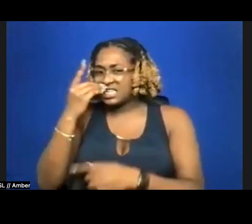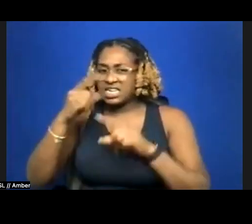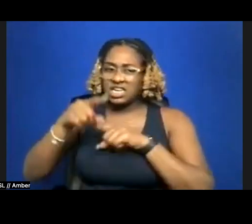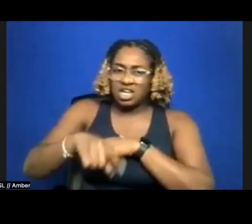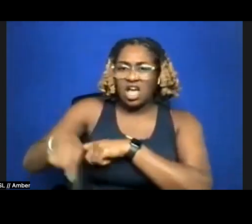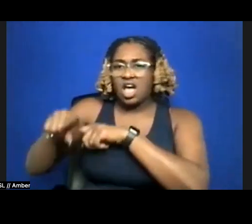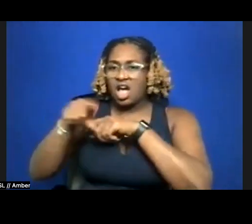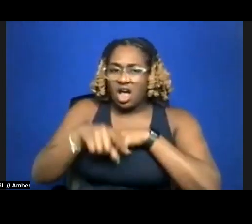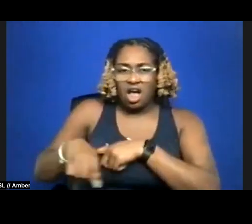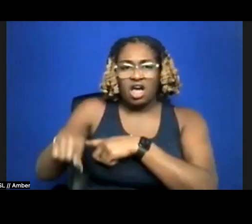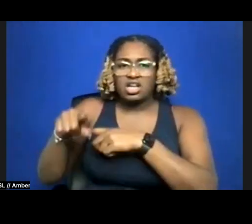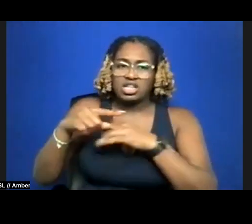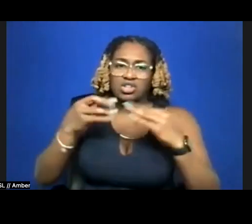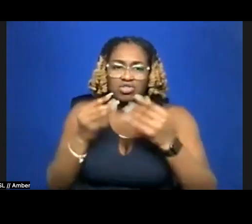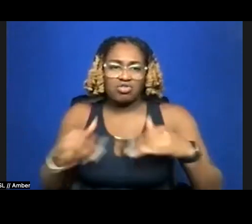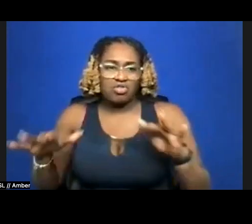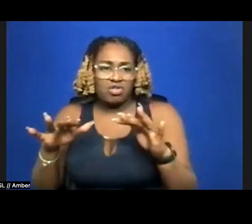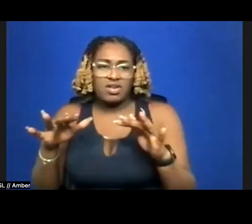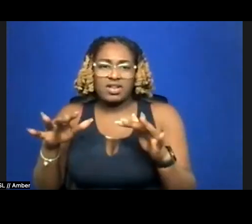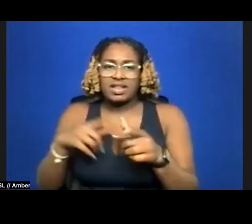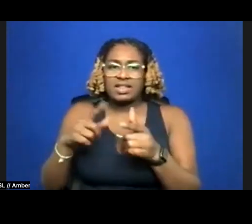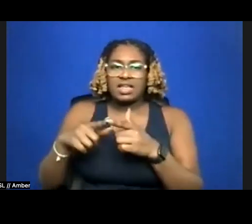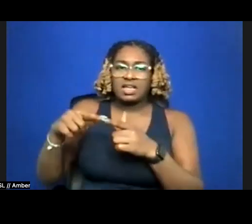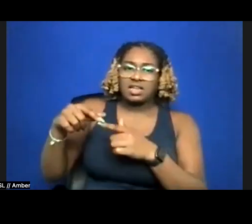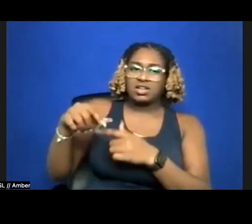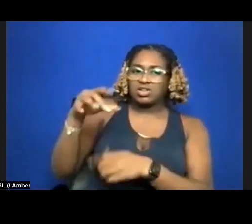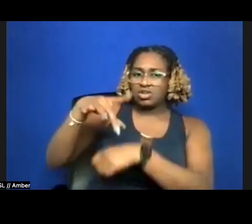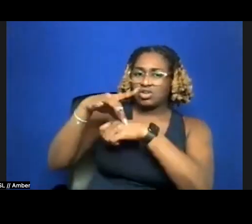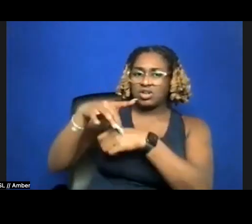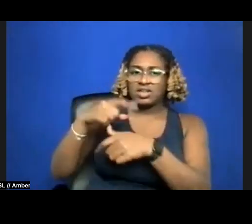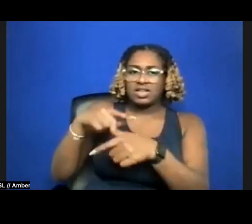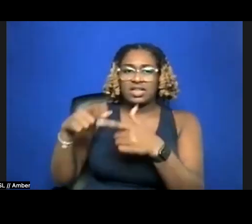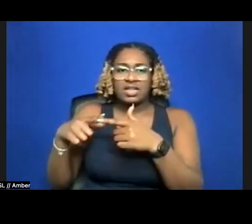a johnny grunts forward and phallic and his frenzy bout of bark destruction.